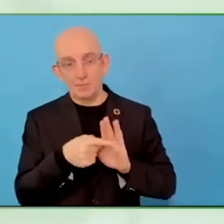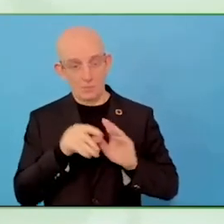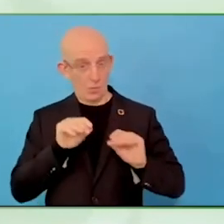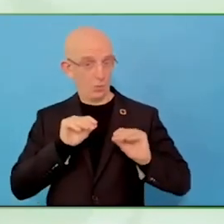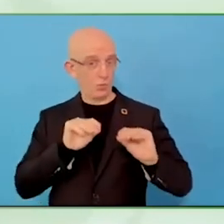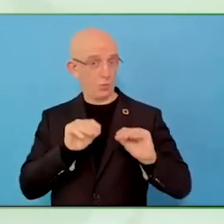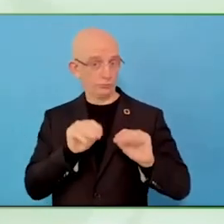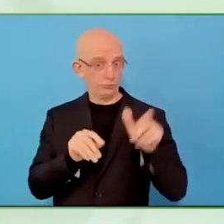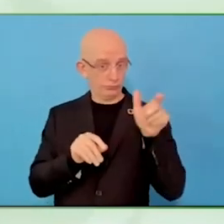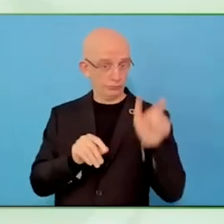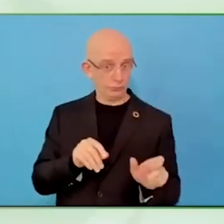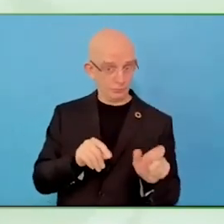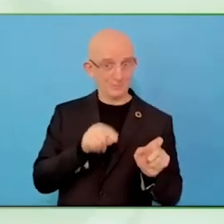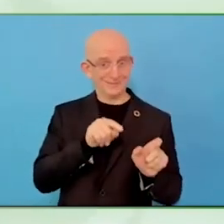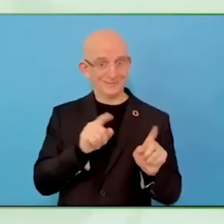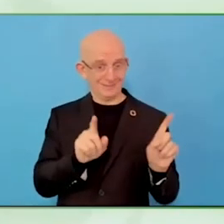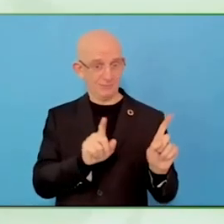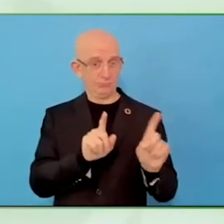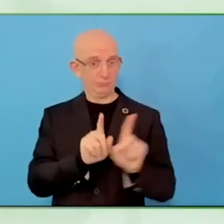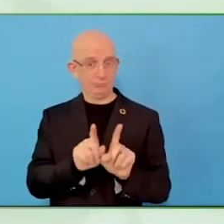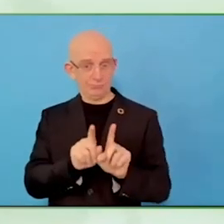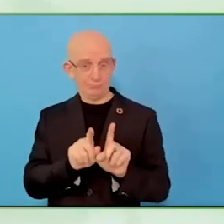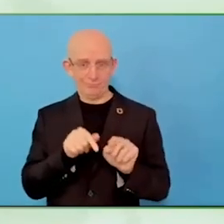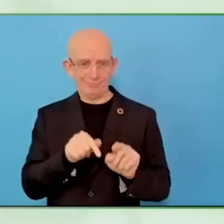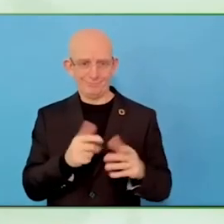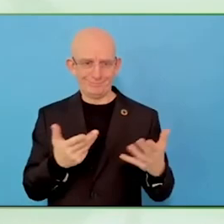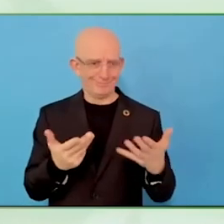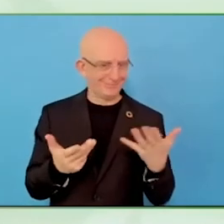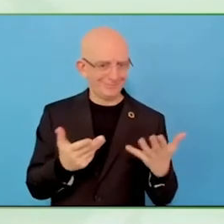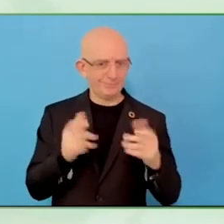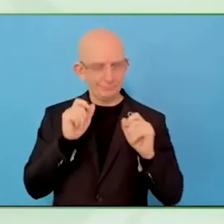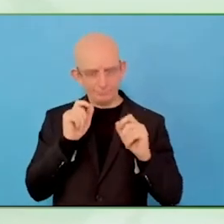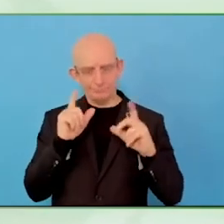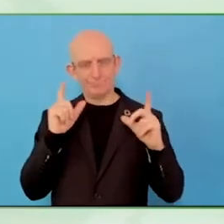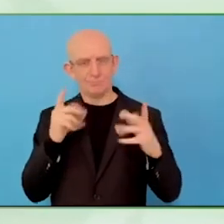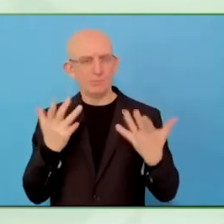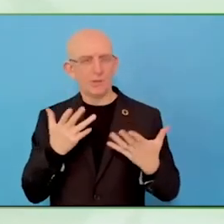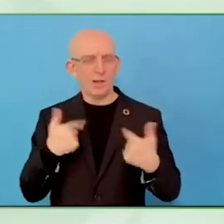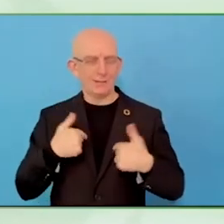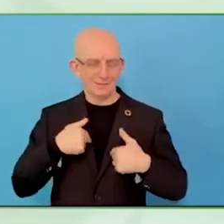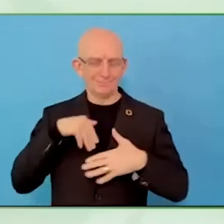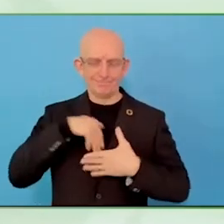appointment in the afternoon, maybe later so he can get up.